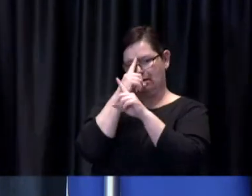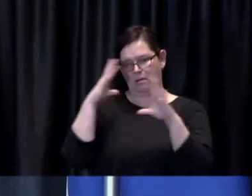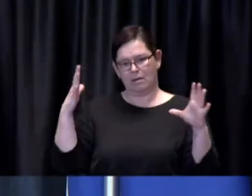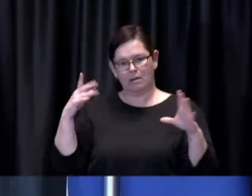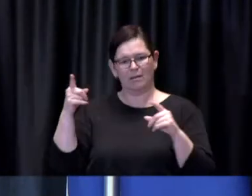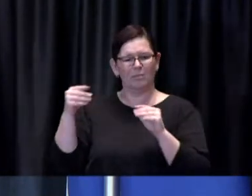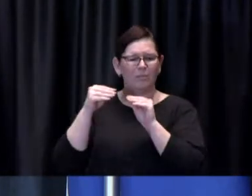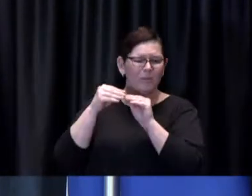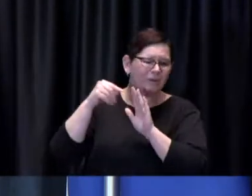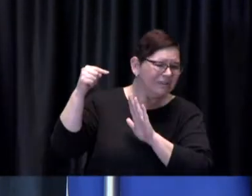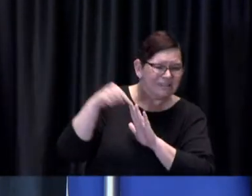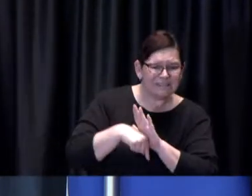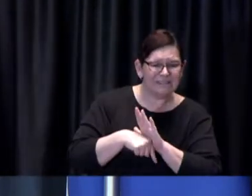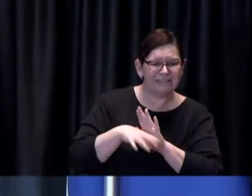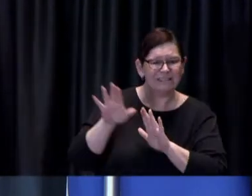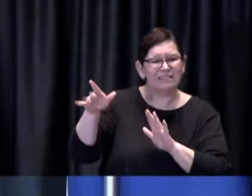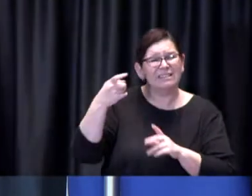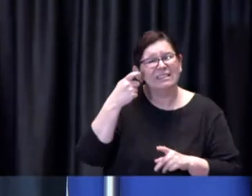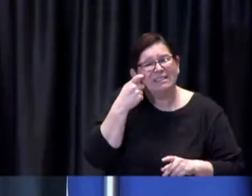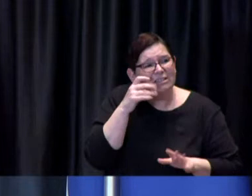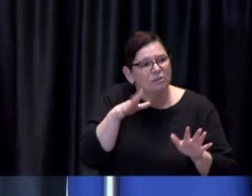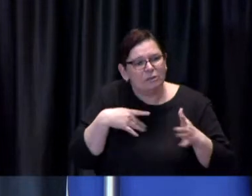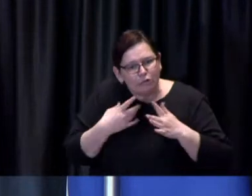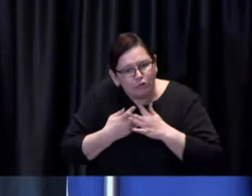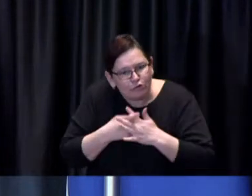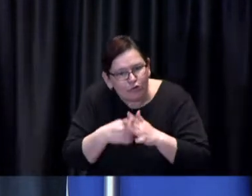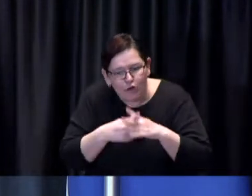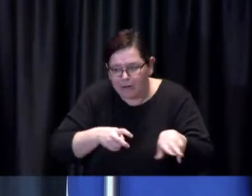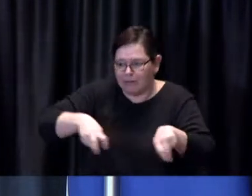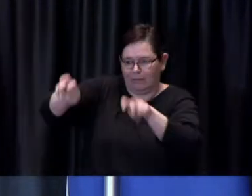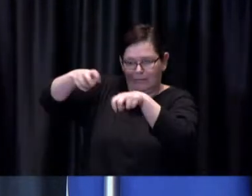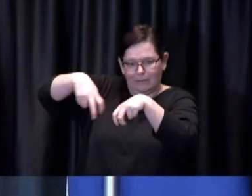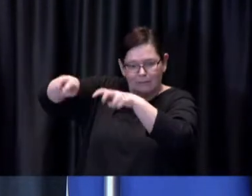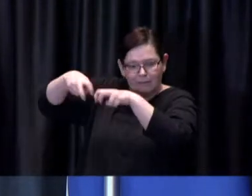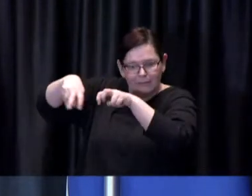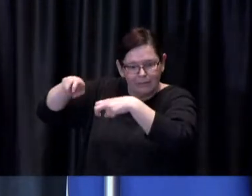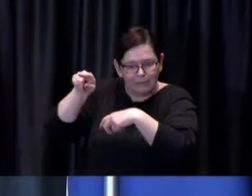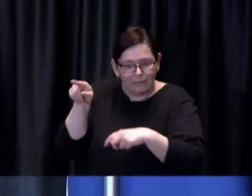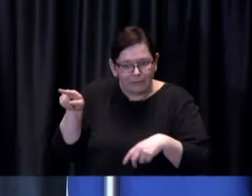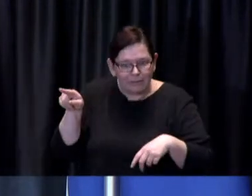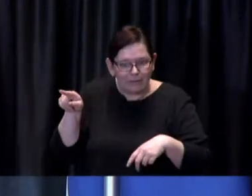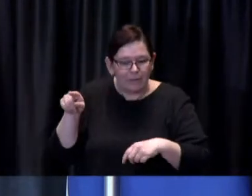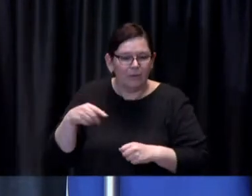information up on our monitoring dashboard there's a section there specific to vaccine